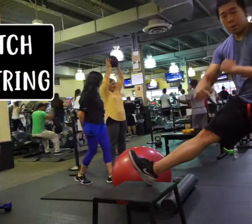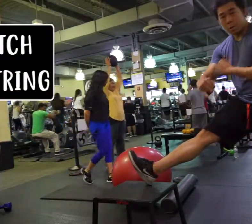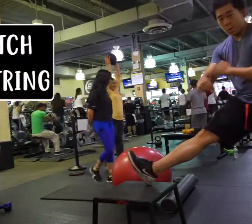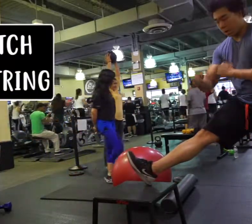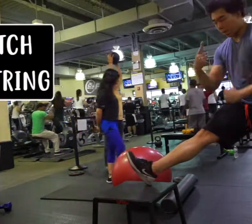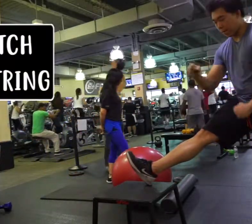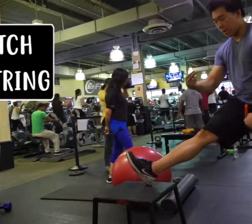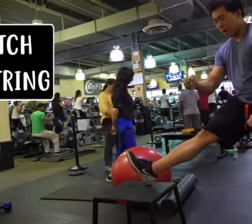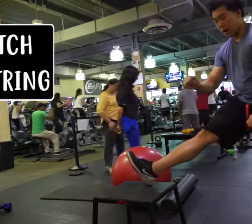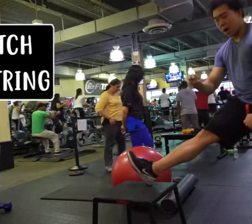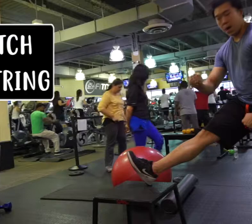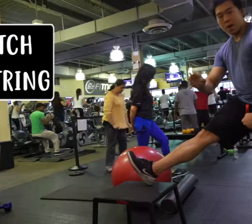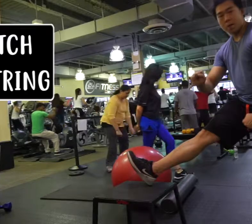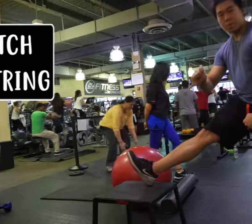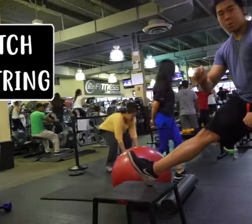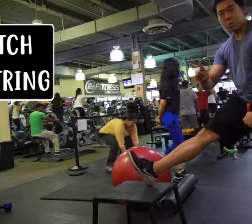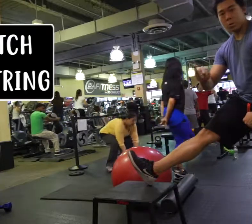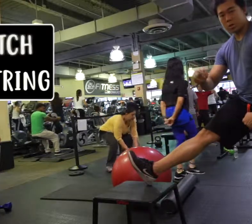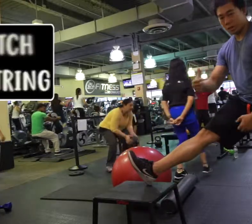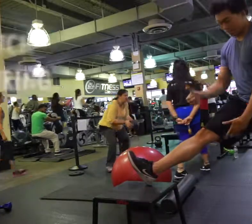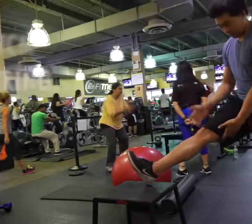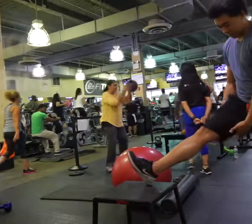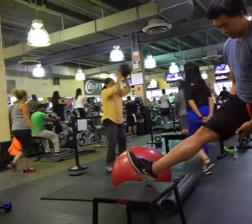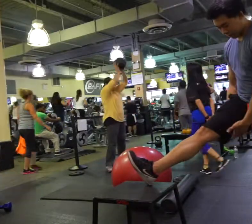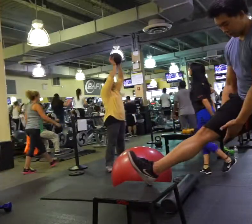This is one of the stretches for hamstrings.